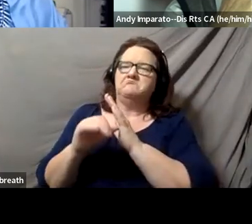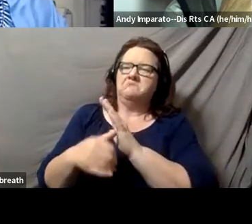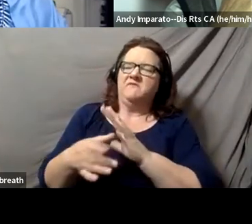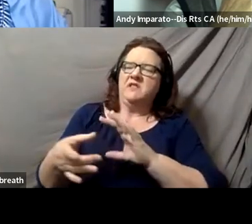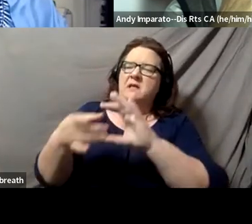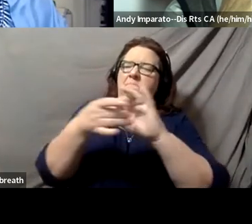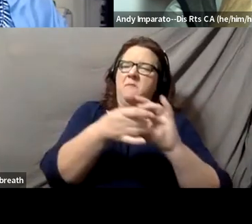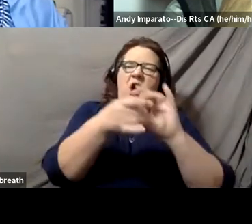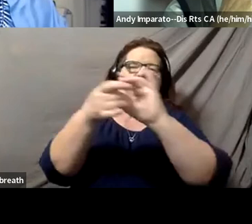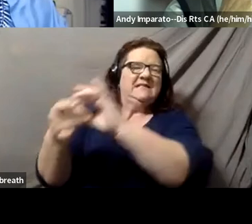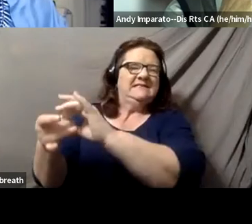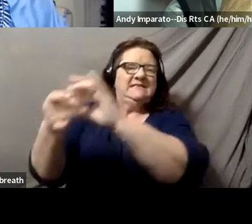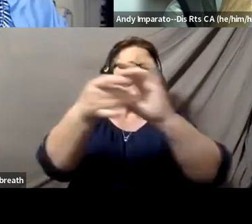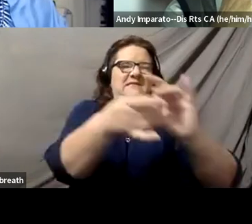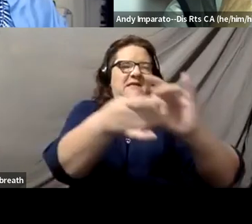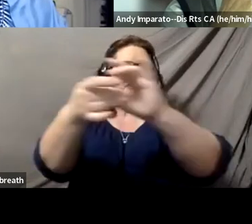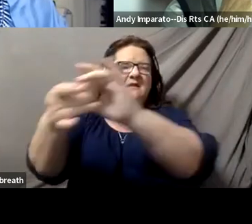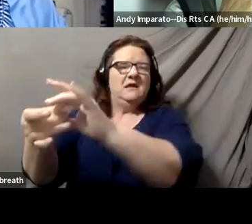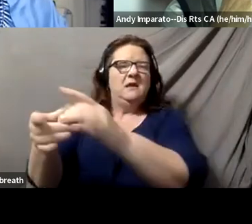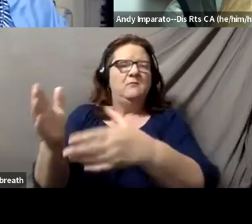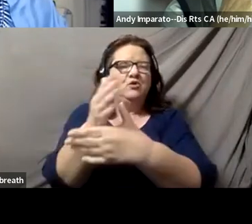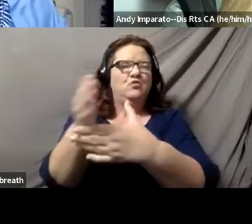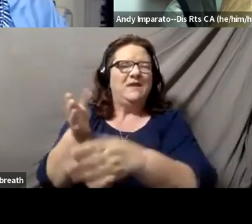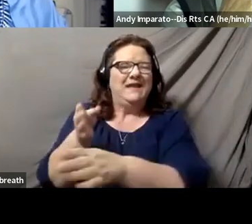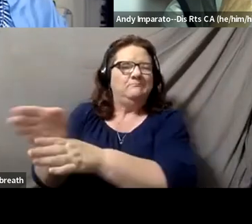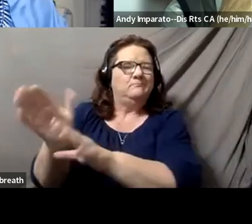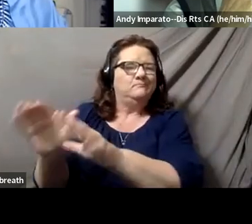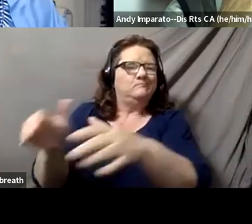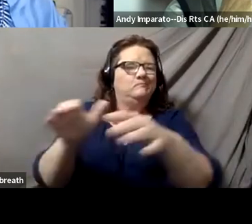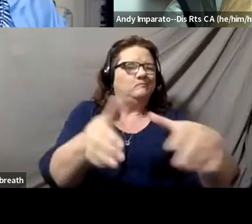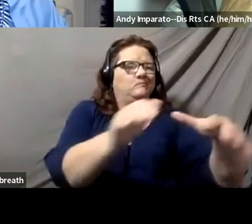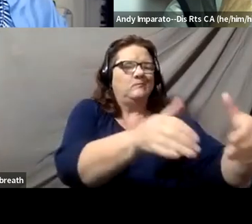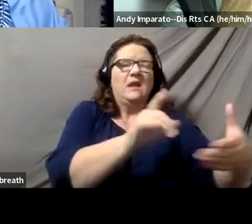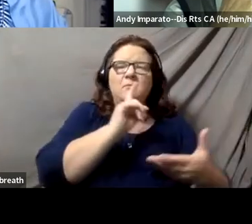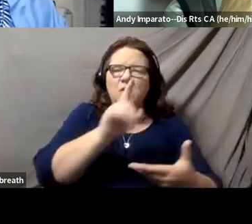and similarities can be really powerful in creating more commonality